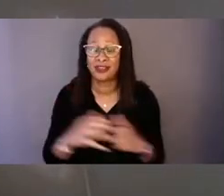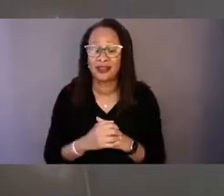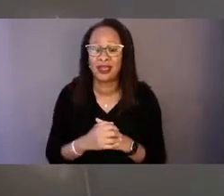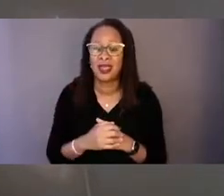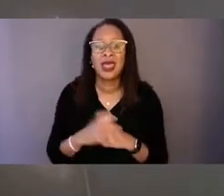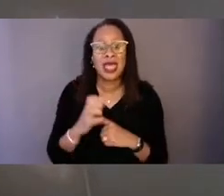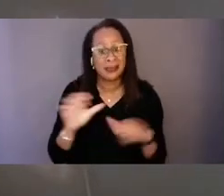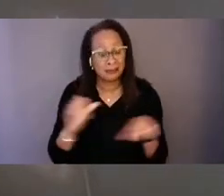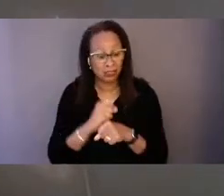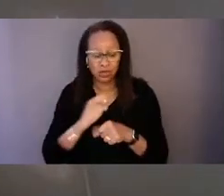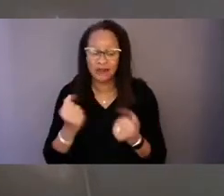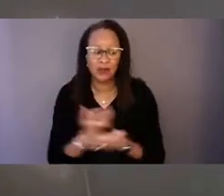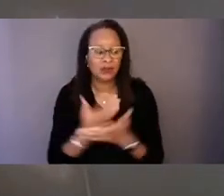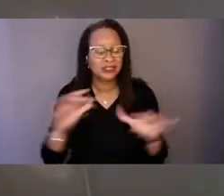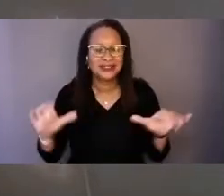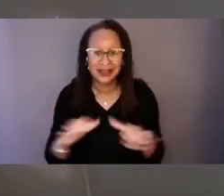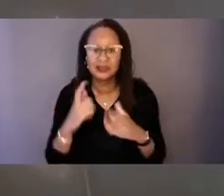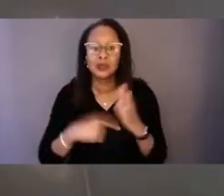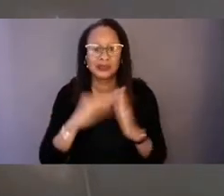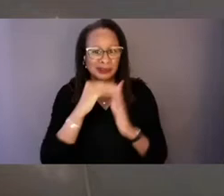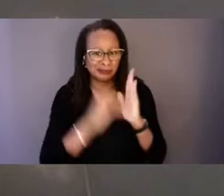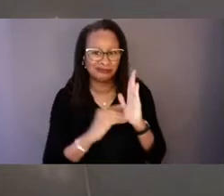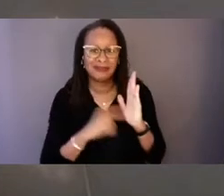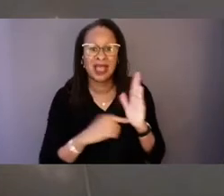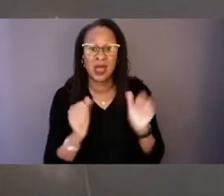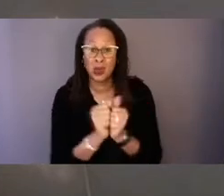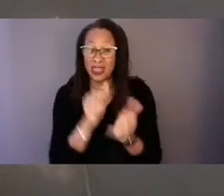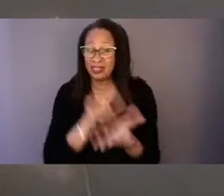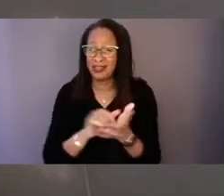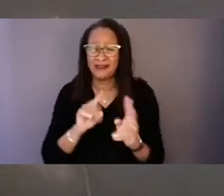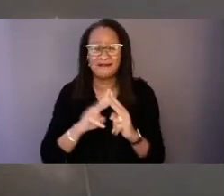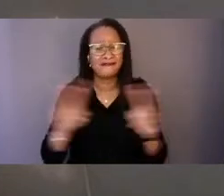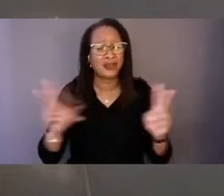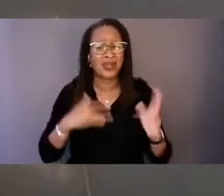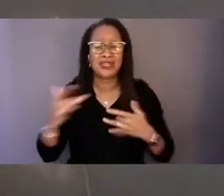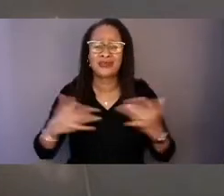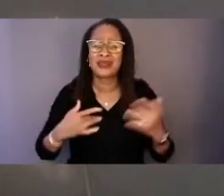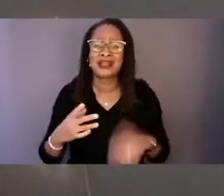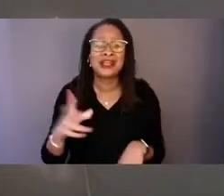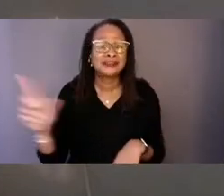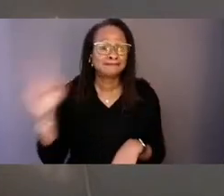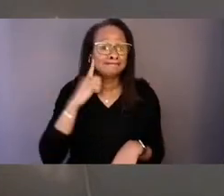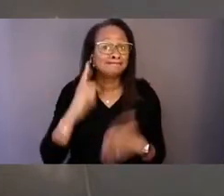With that, I am really thrilled to hear the discussions that come from today's summit.